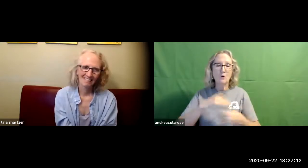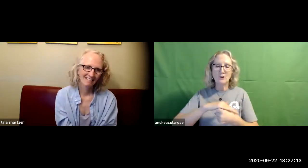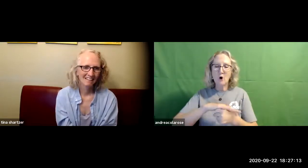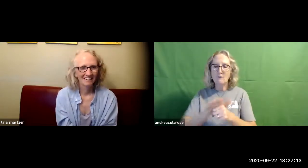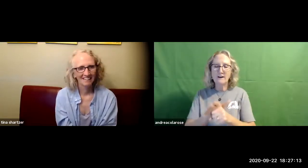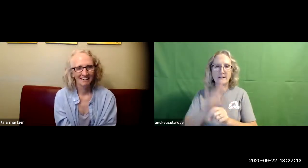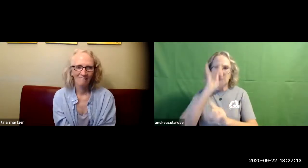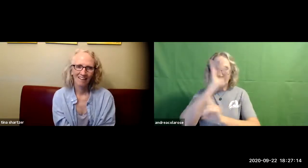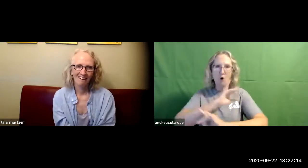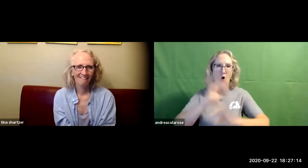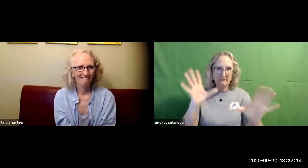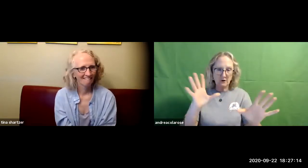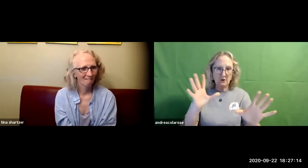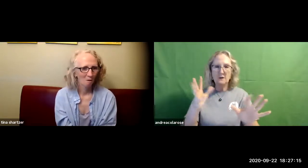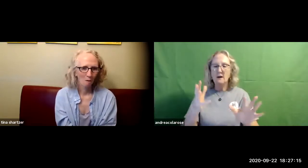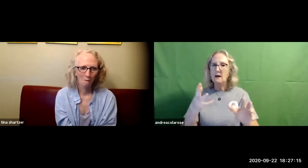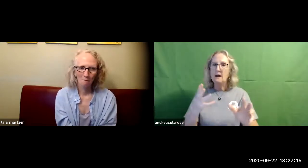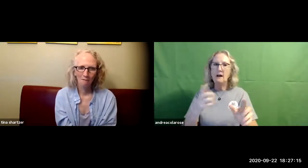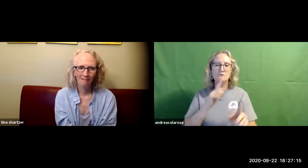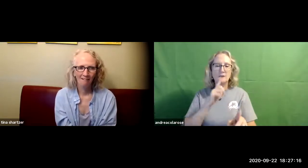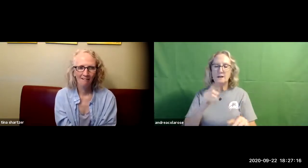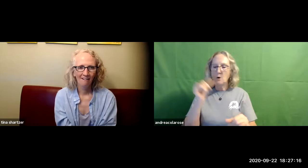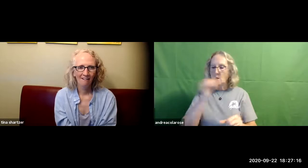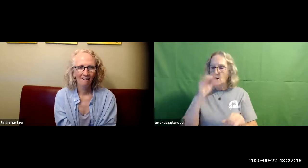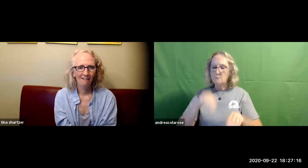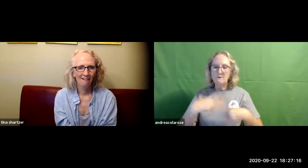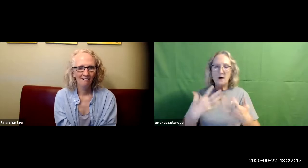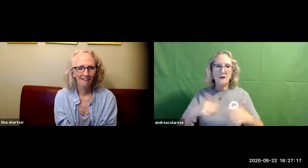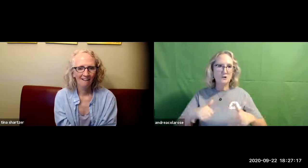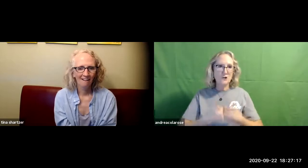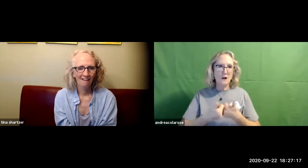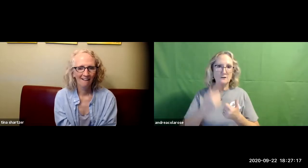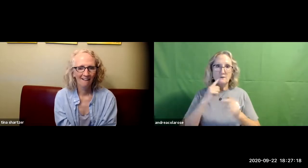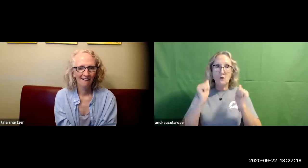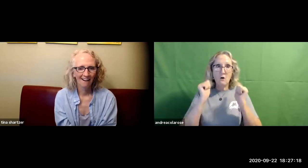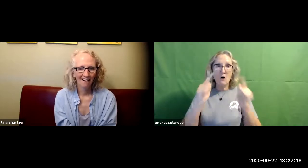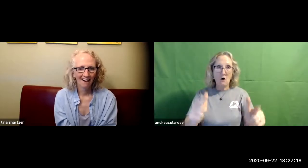over the state now even though you know the pandemic